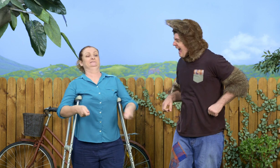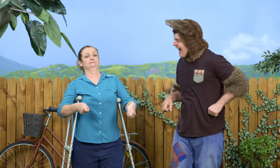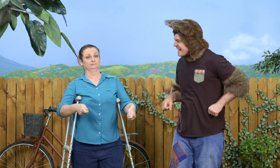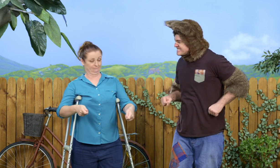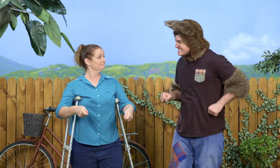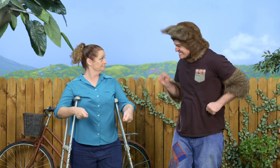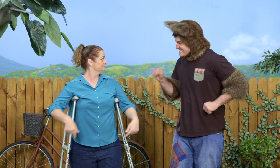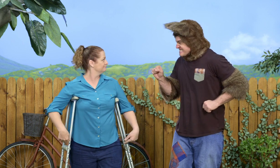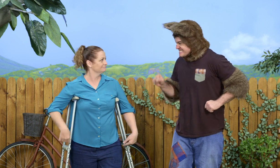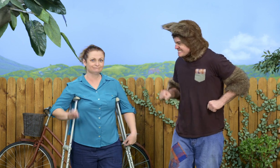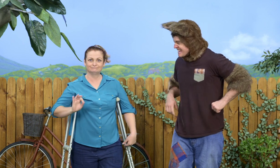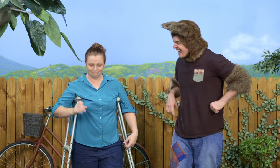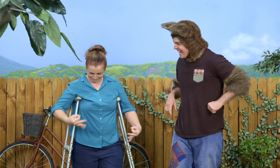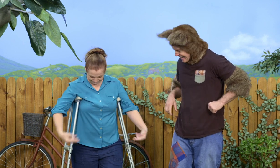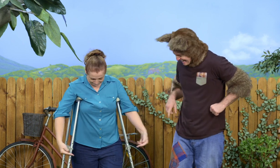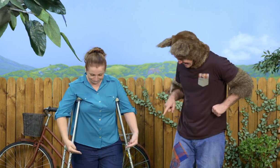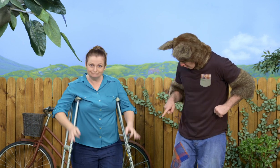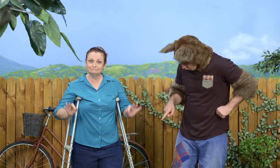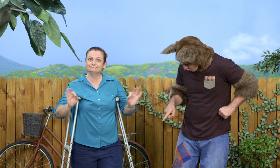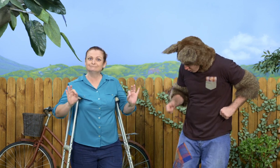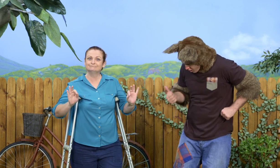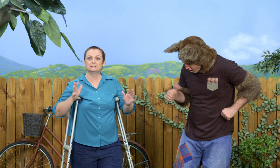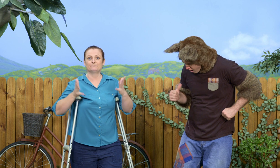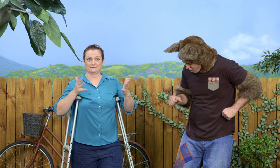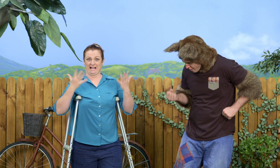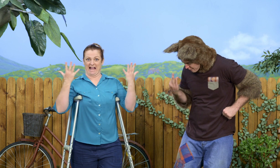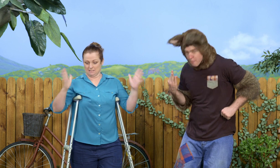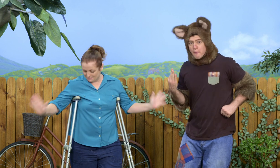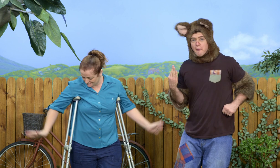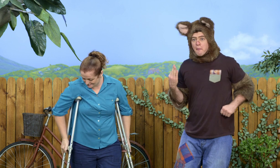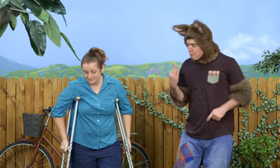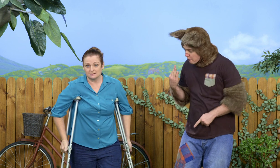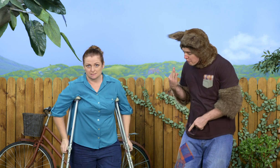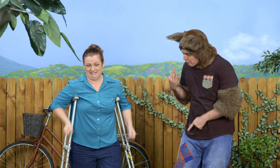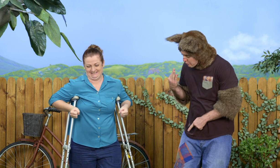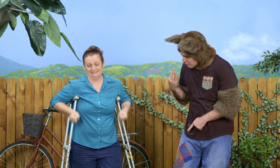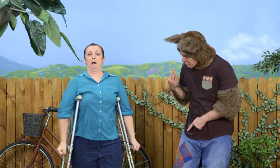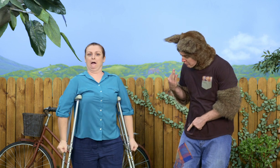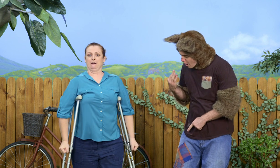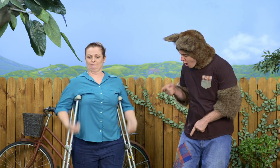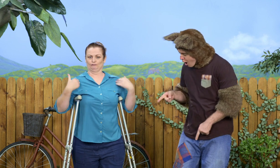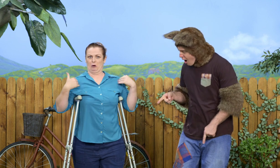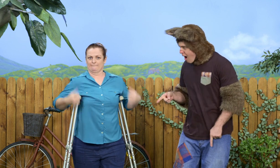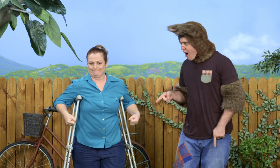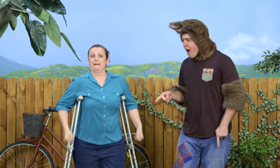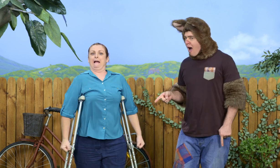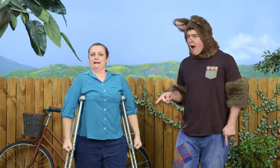These don't have any, do they? So I use my hands to lift myself up and keep my shoulders straight.